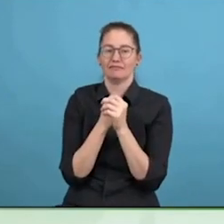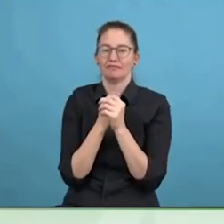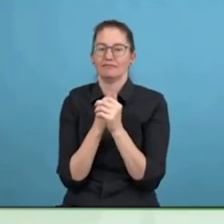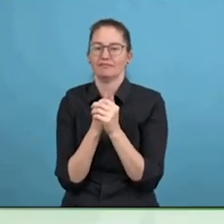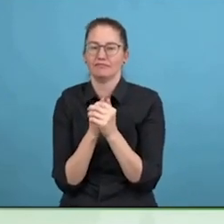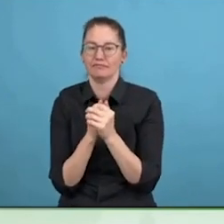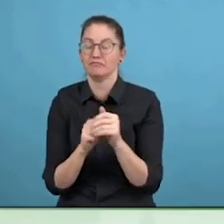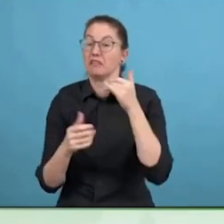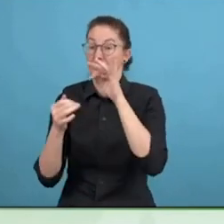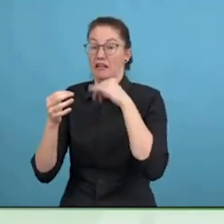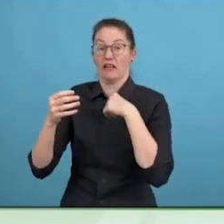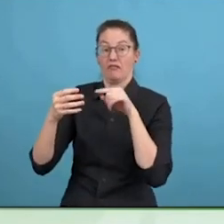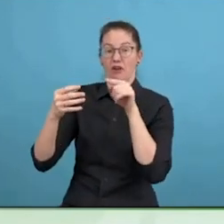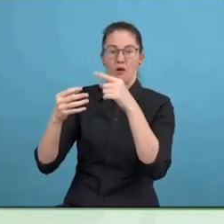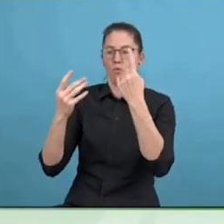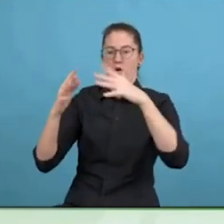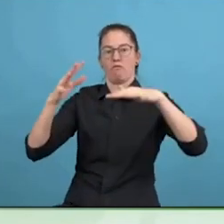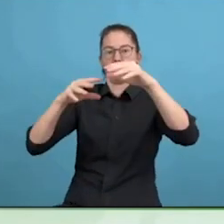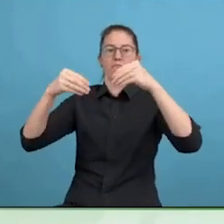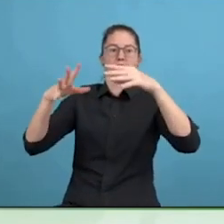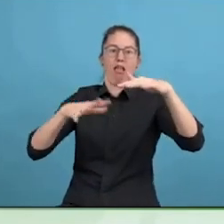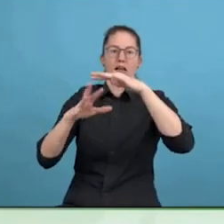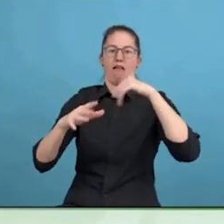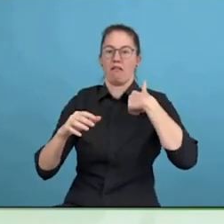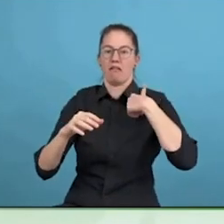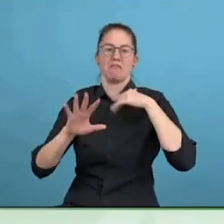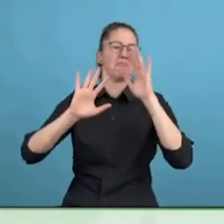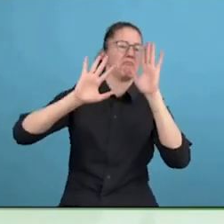growth, economy, innovation has to be there.